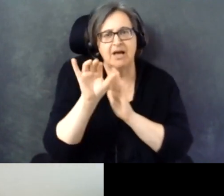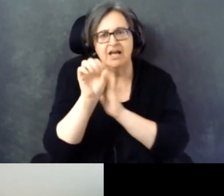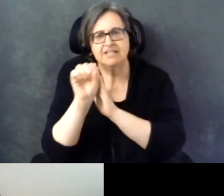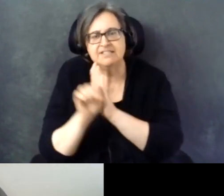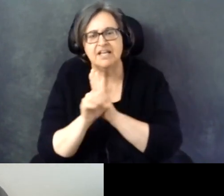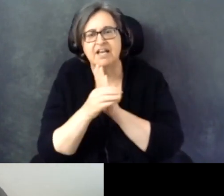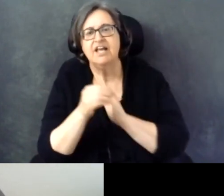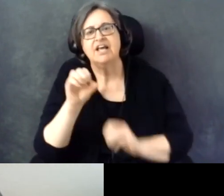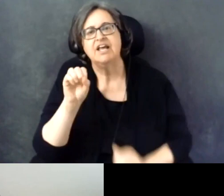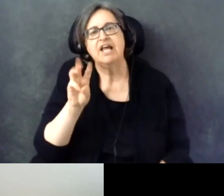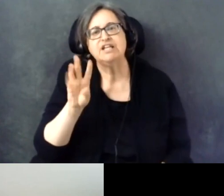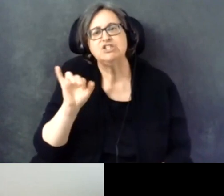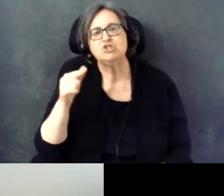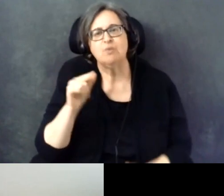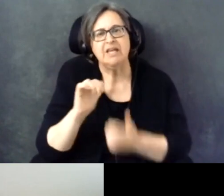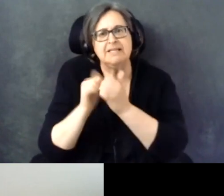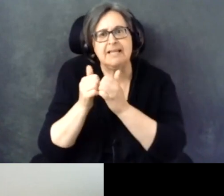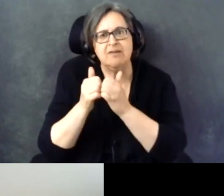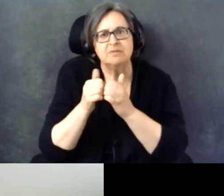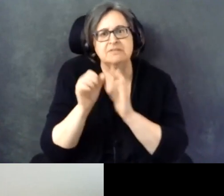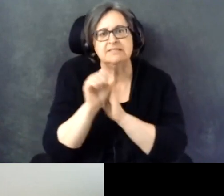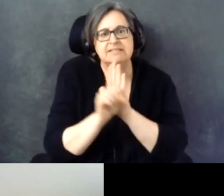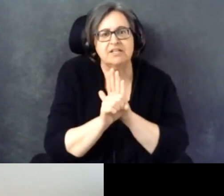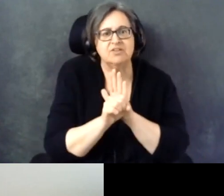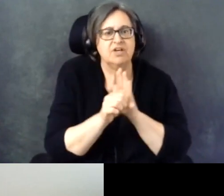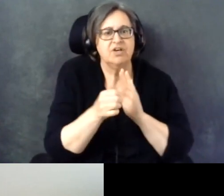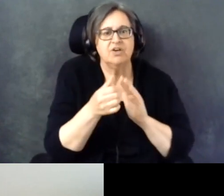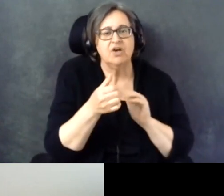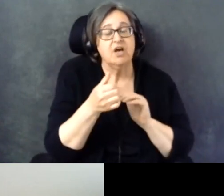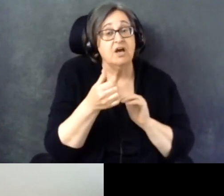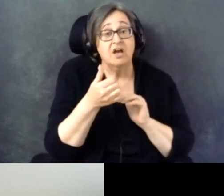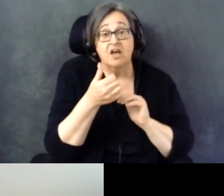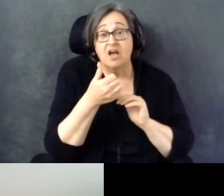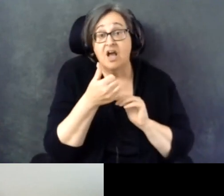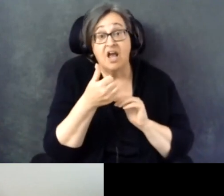But I was wondering does any of these data go down to the state level?